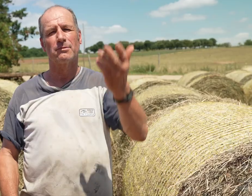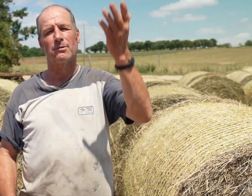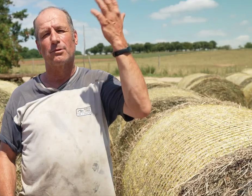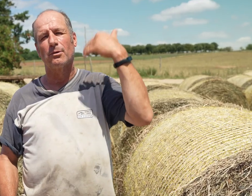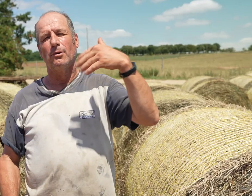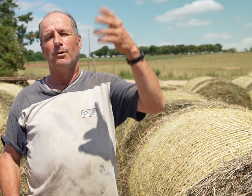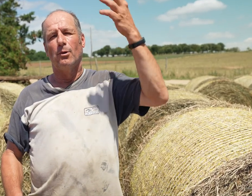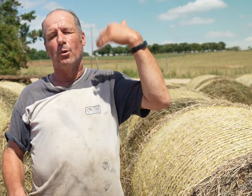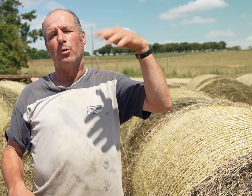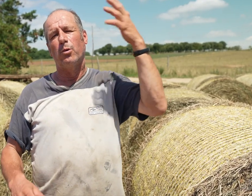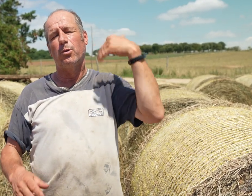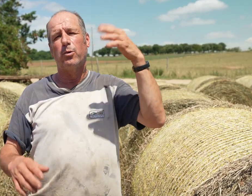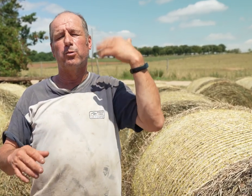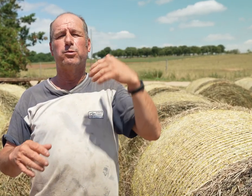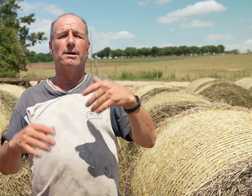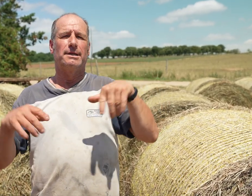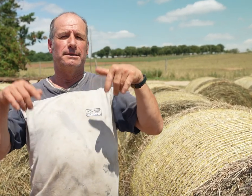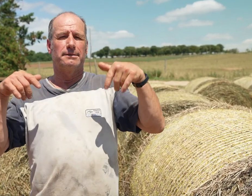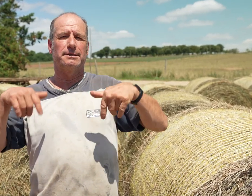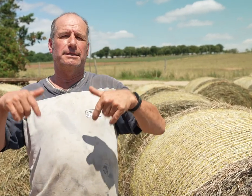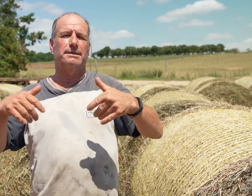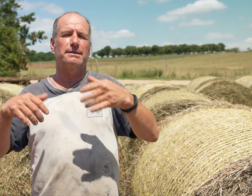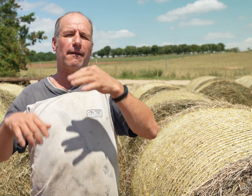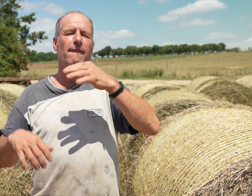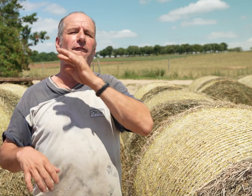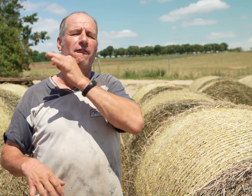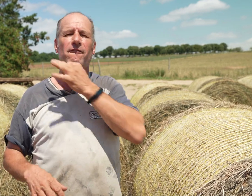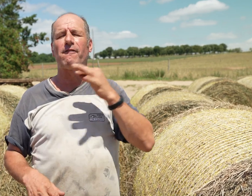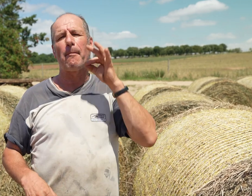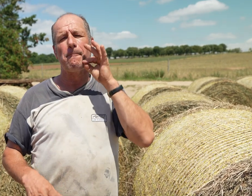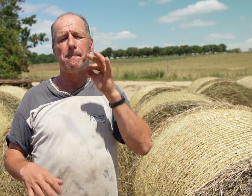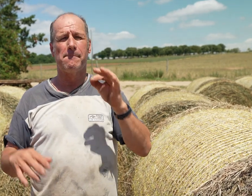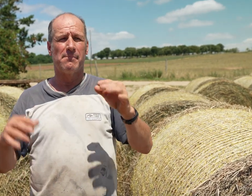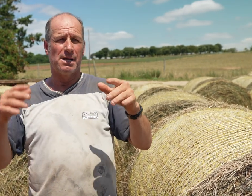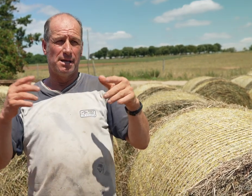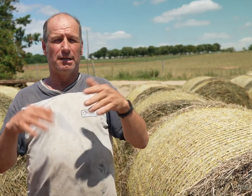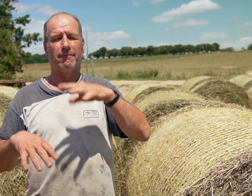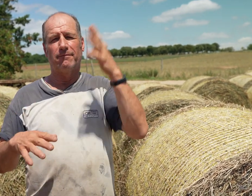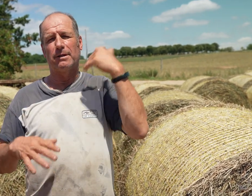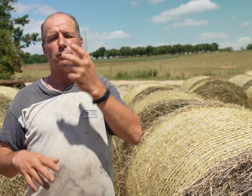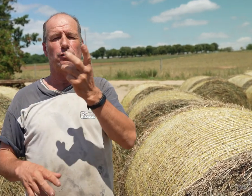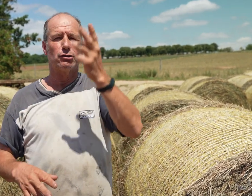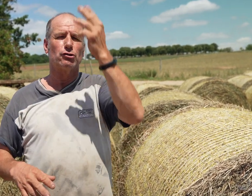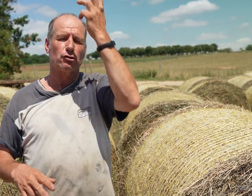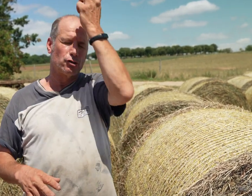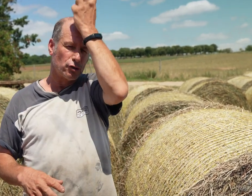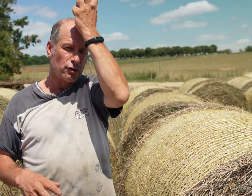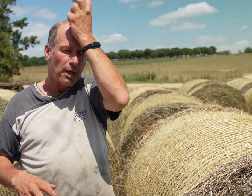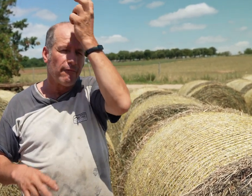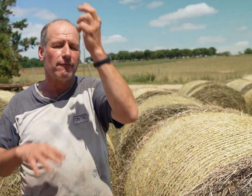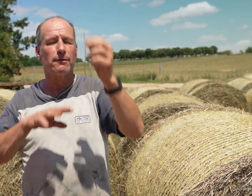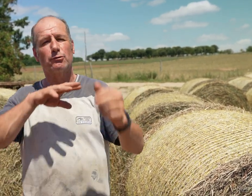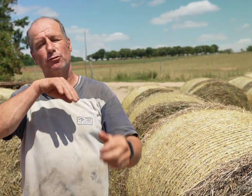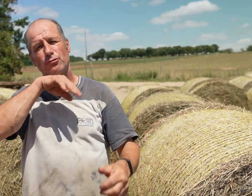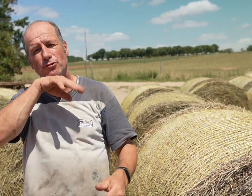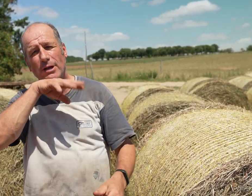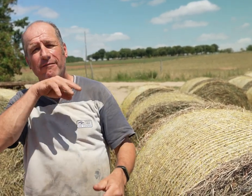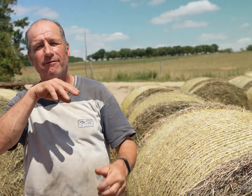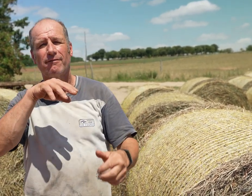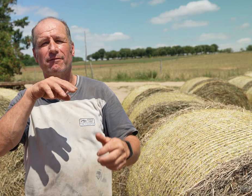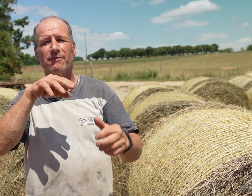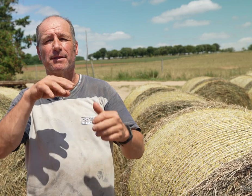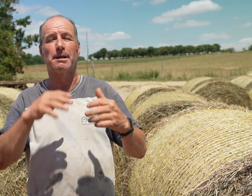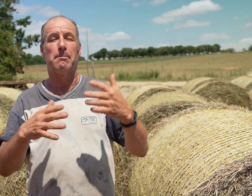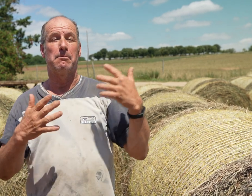A long time ago, this farm had goats and sheep.